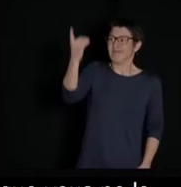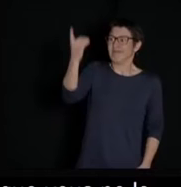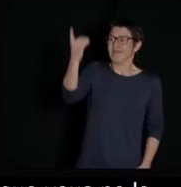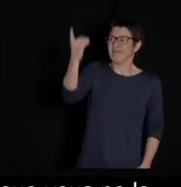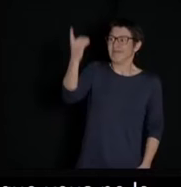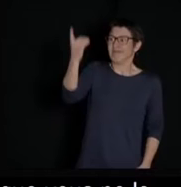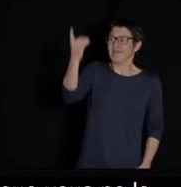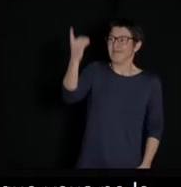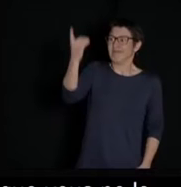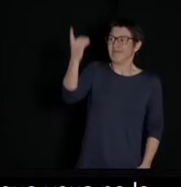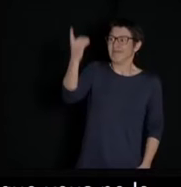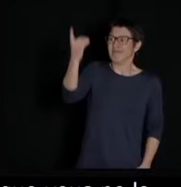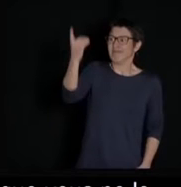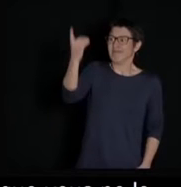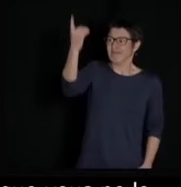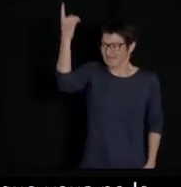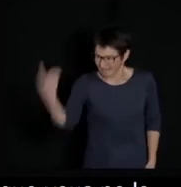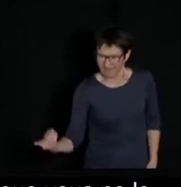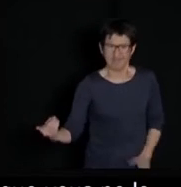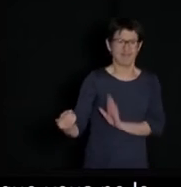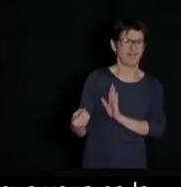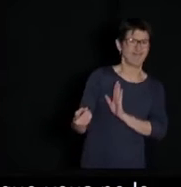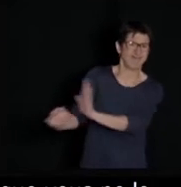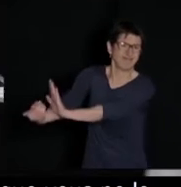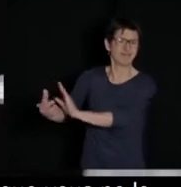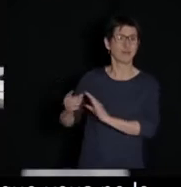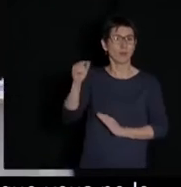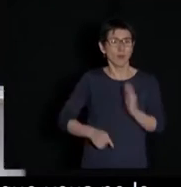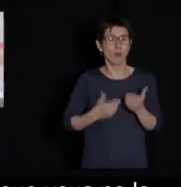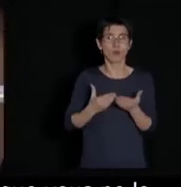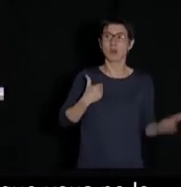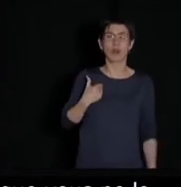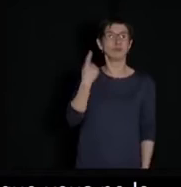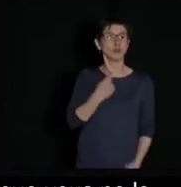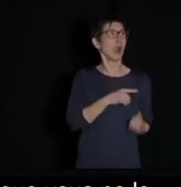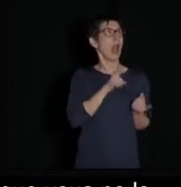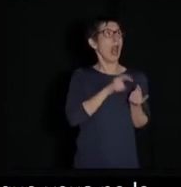The right to disconnect means the right to turn off your damn smartphone,